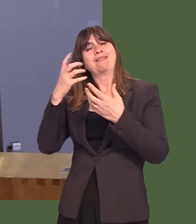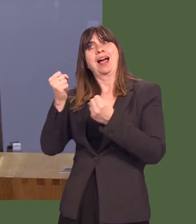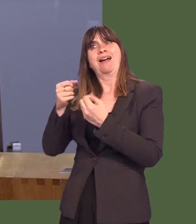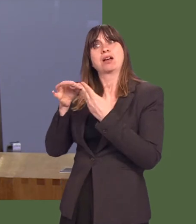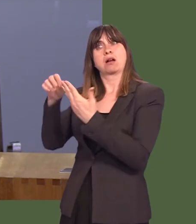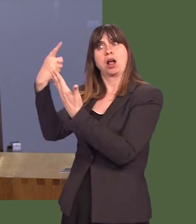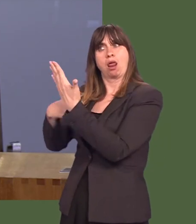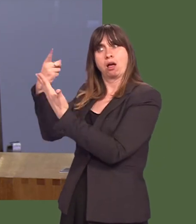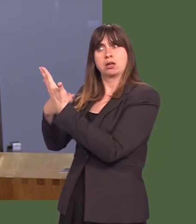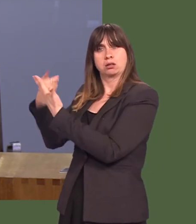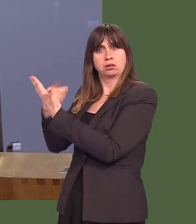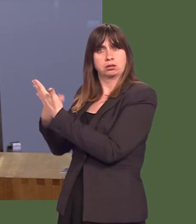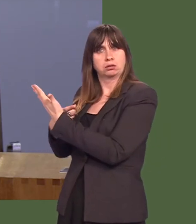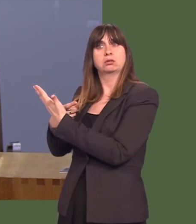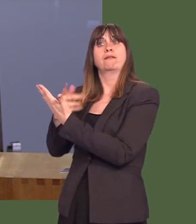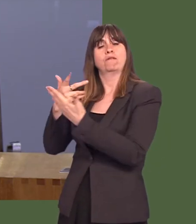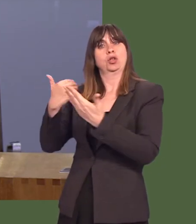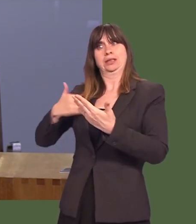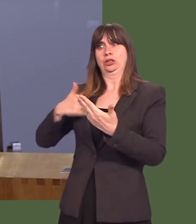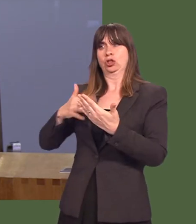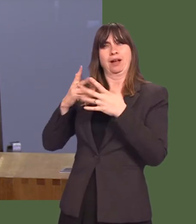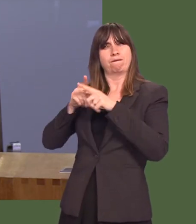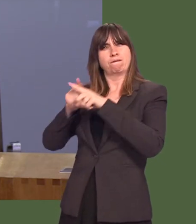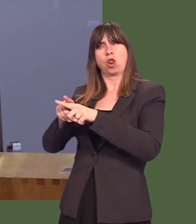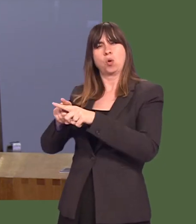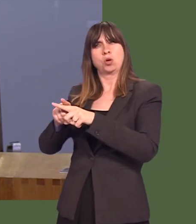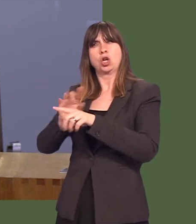education authority guidance or, indeed, any regional consortia guidance, is something